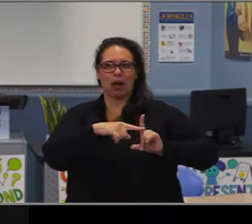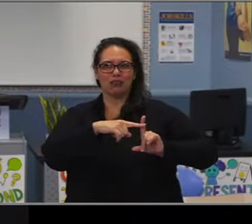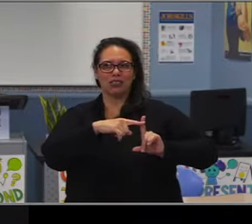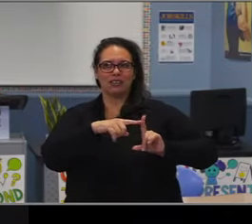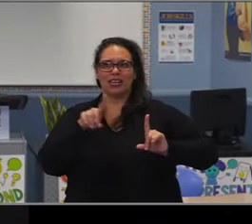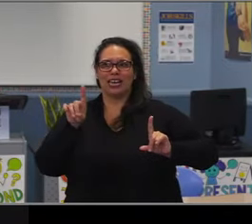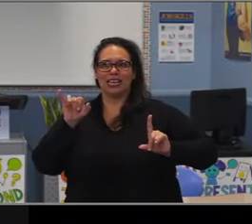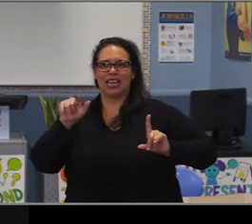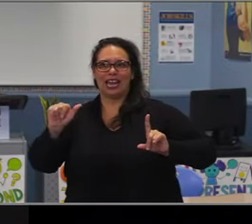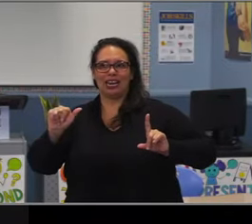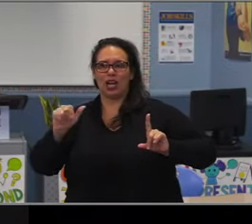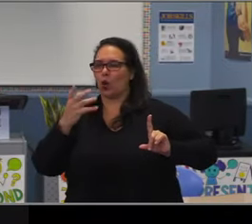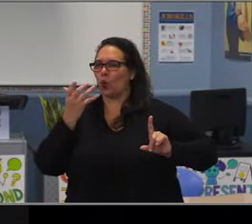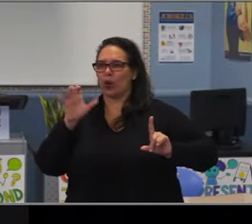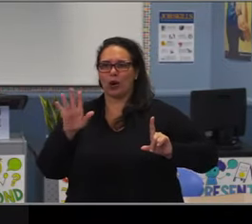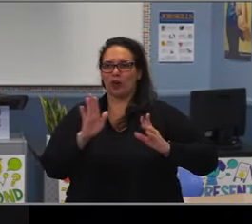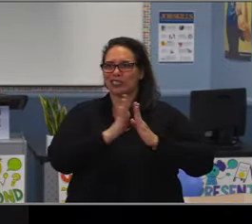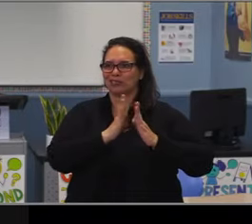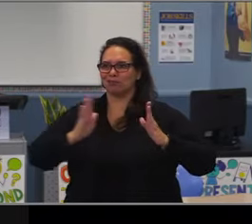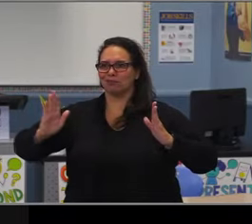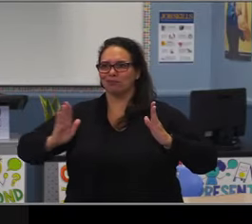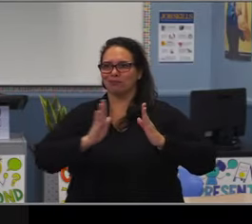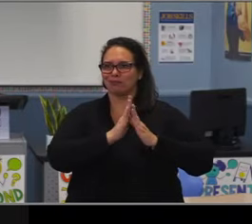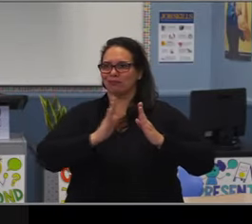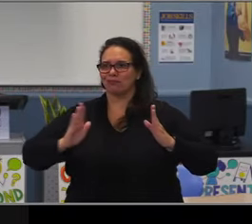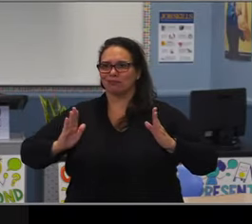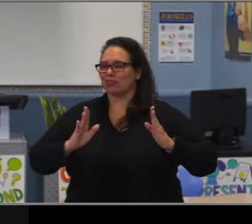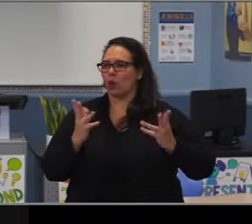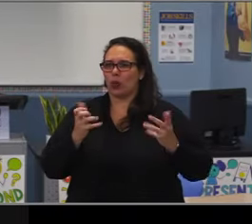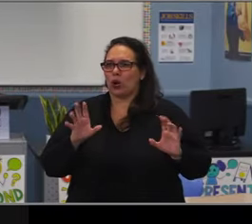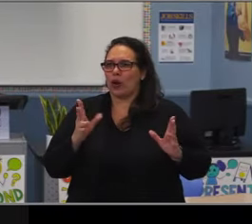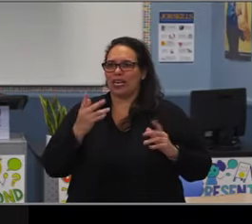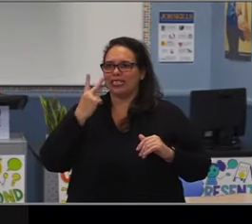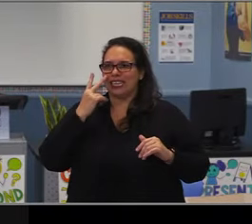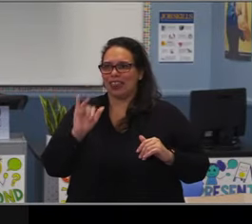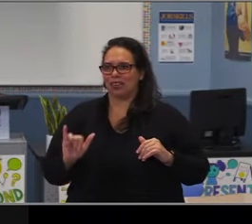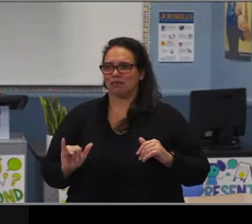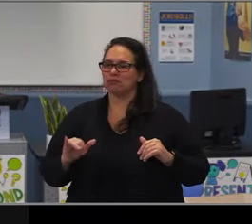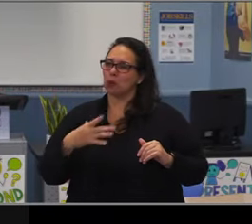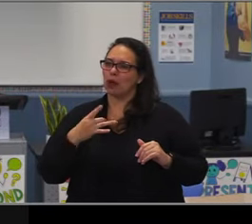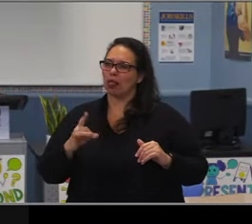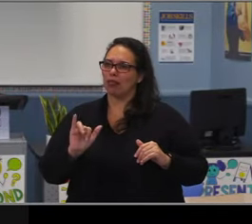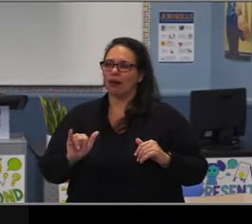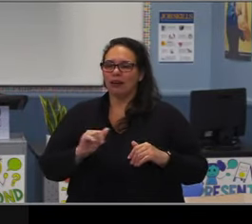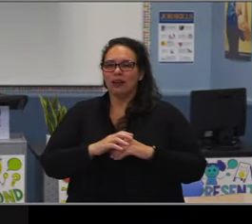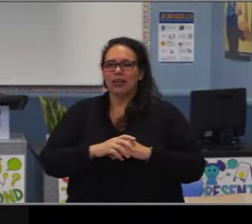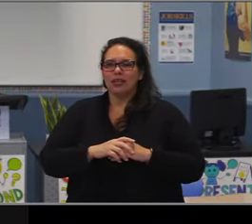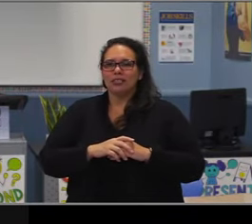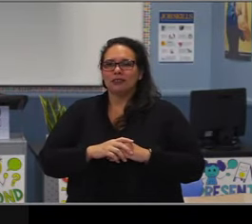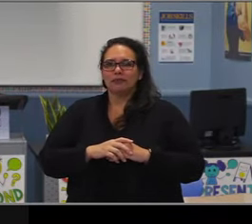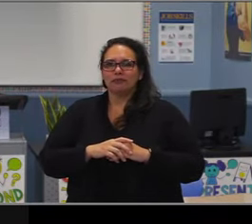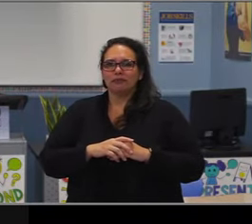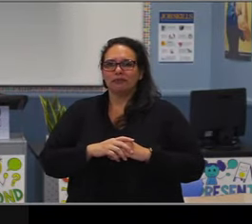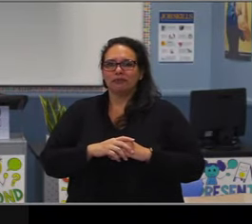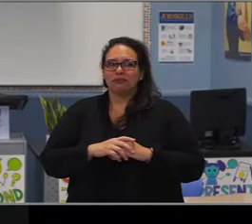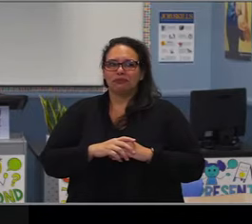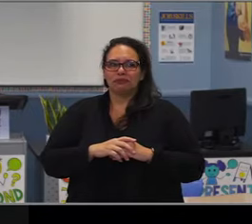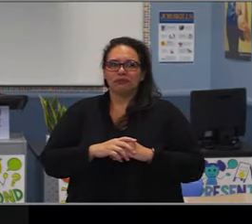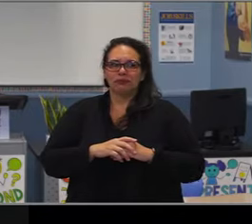and the gap widens a little bit. So it does look like suspension is slightly more impactful on our LatinX students in high school,